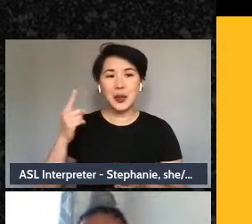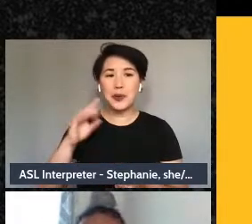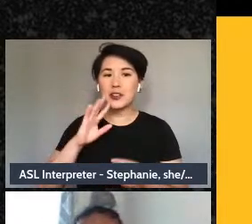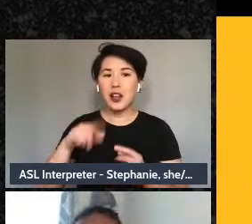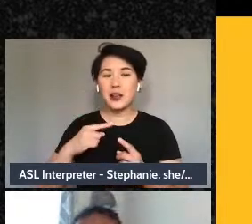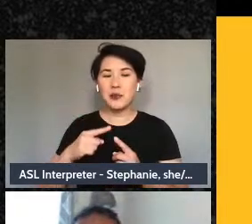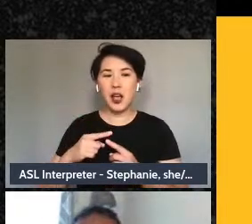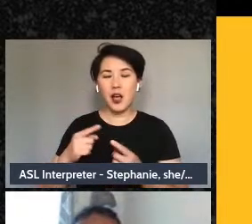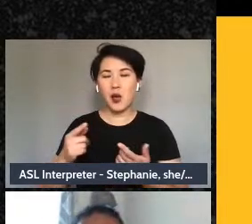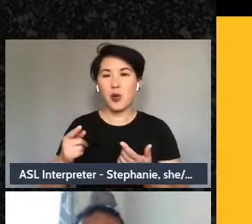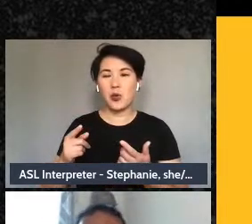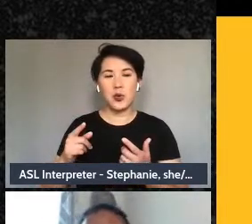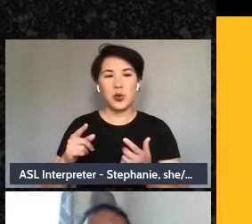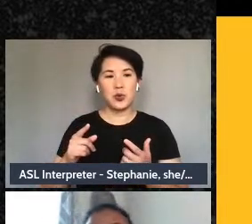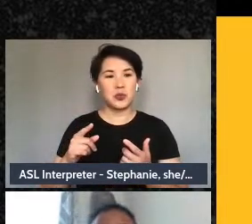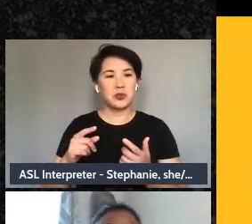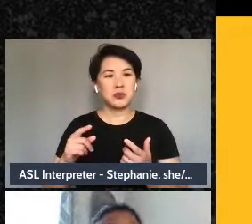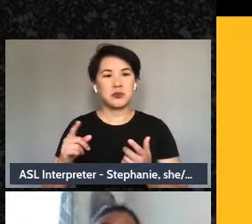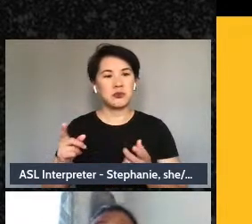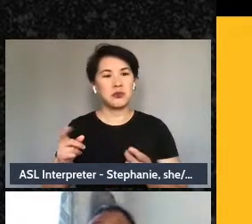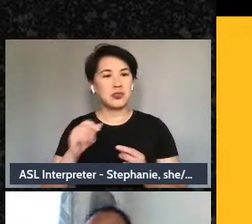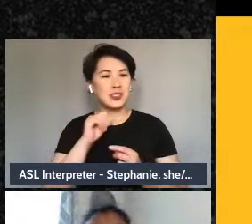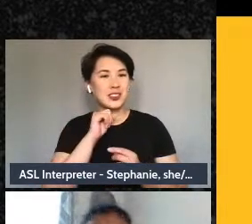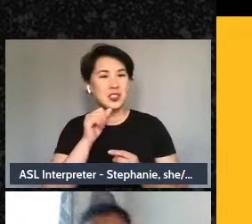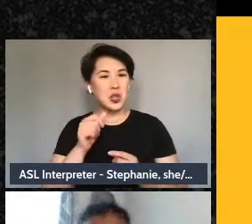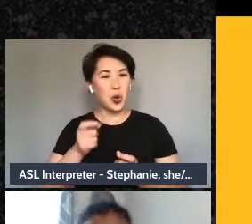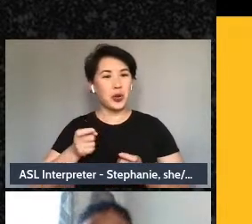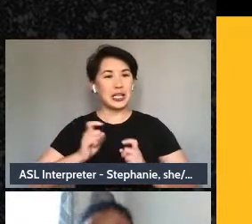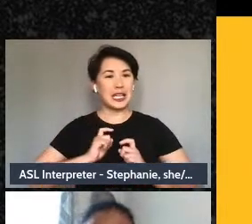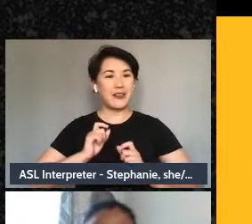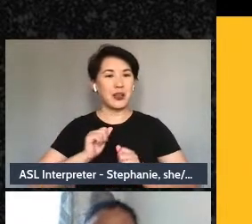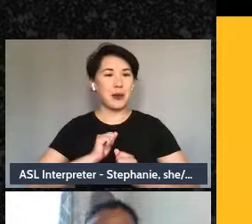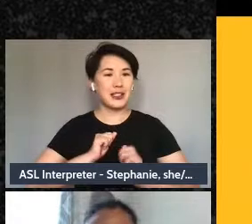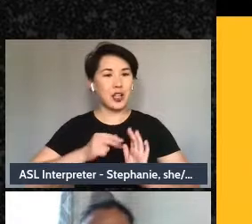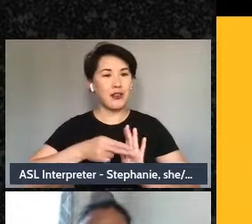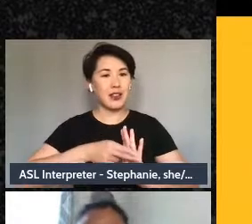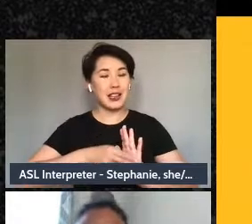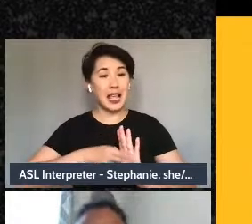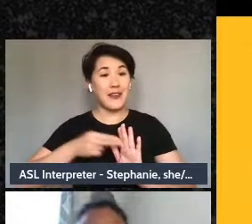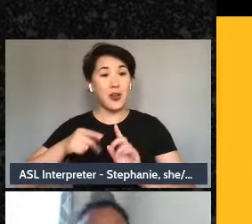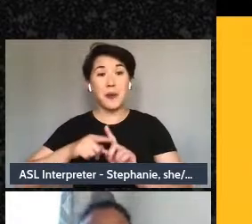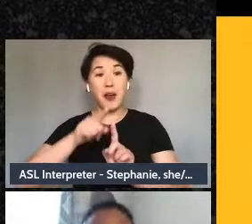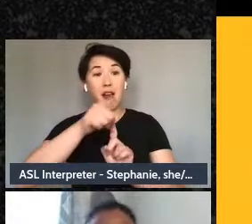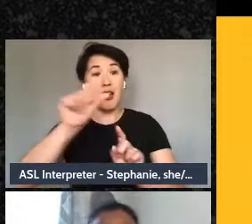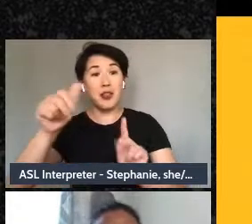giving yourself any of the labels but definitely internalizing them. and really resonating,